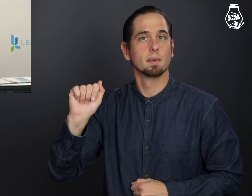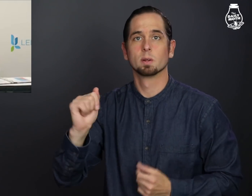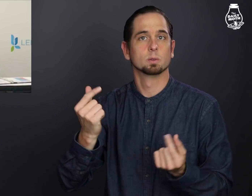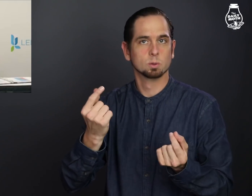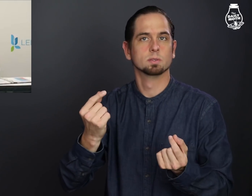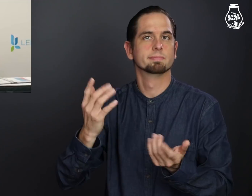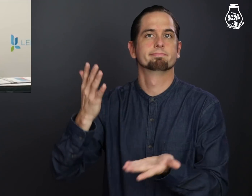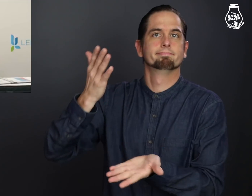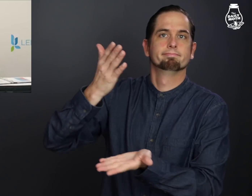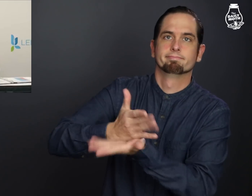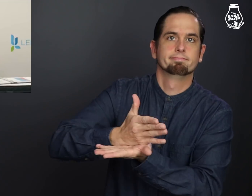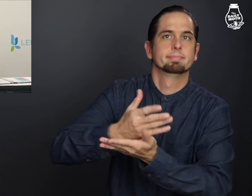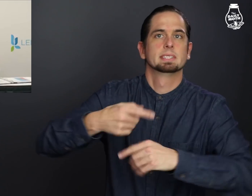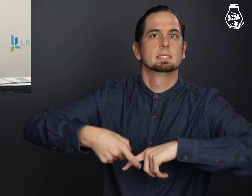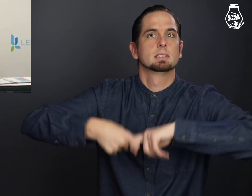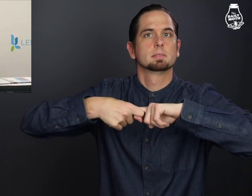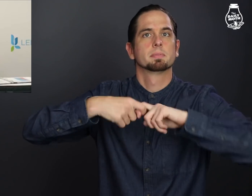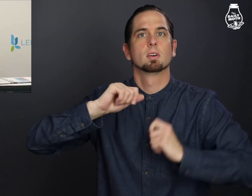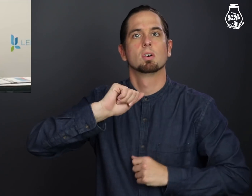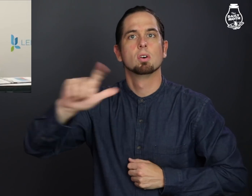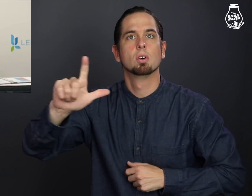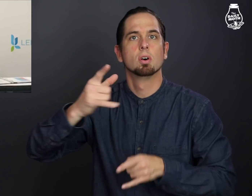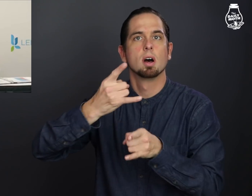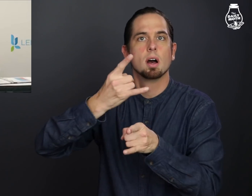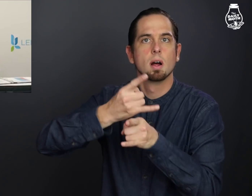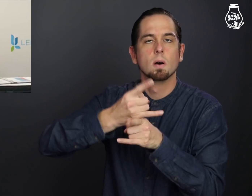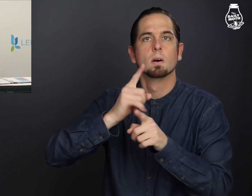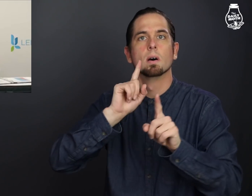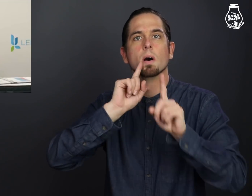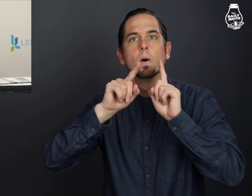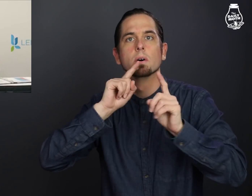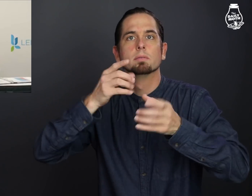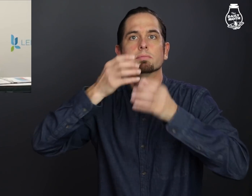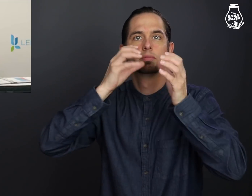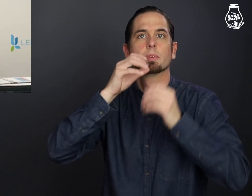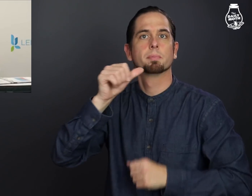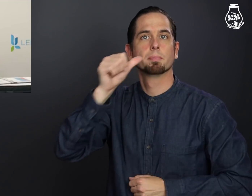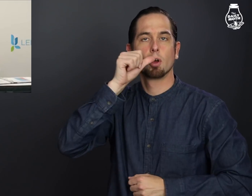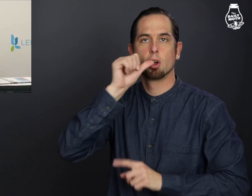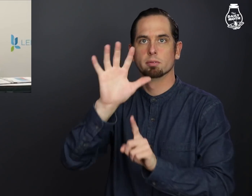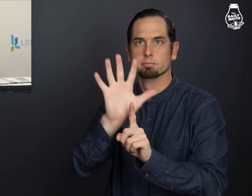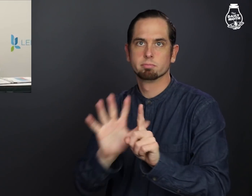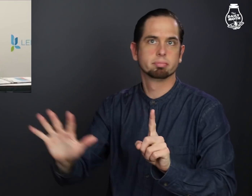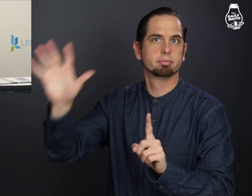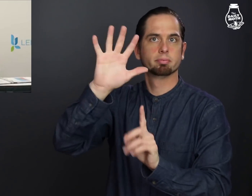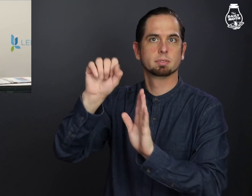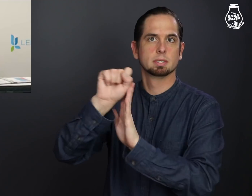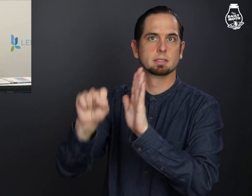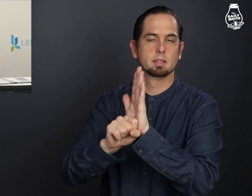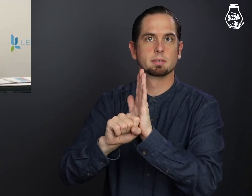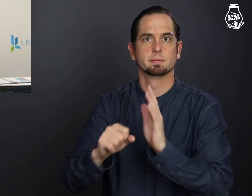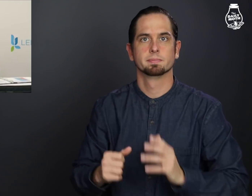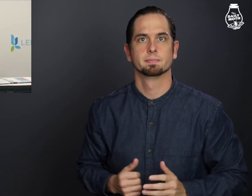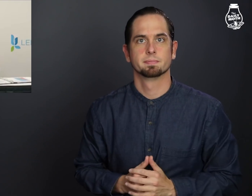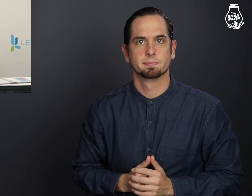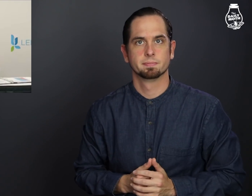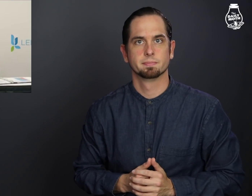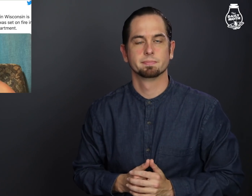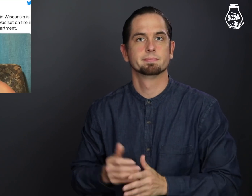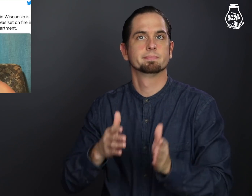Florida will now suspend all alcohol consumption at bars statewide.